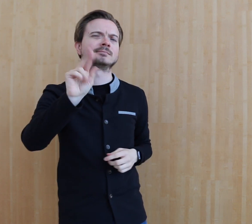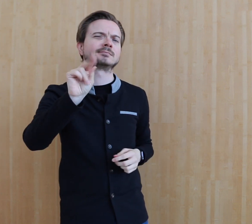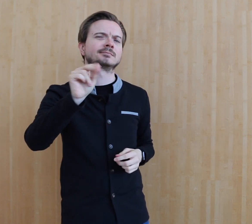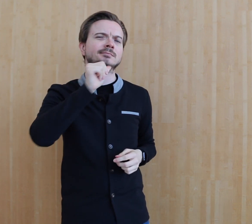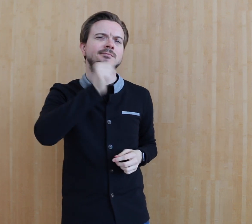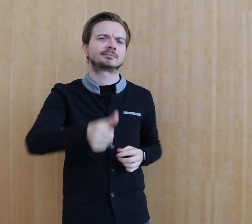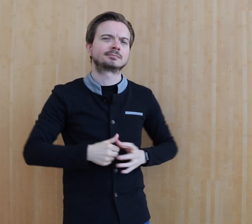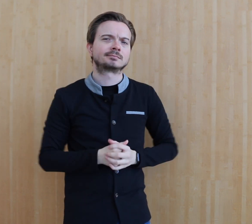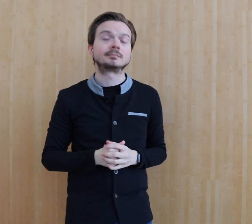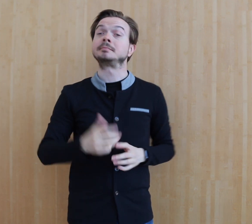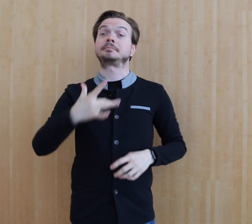are not actually shared in practice.